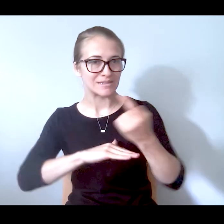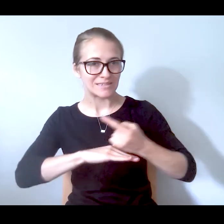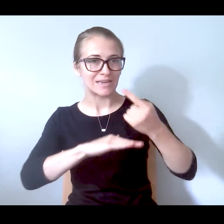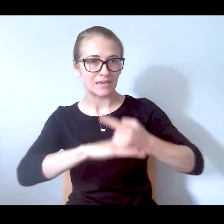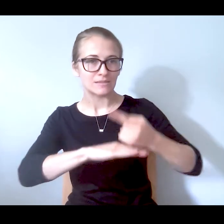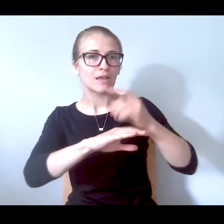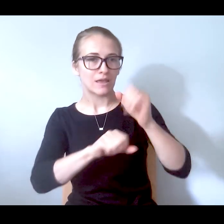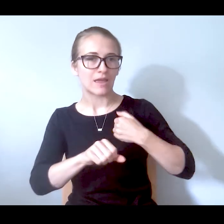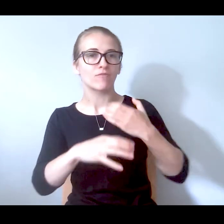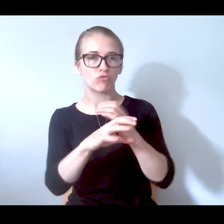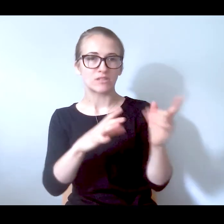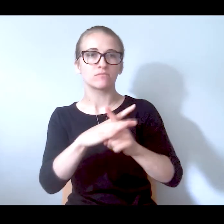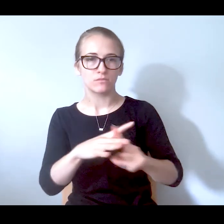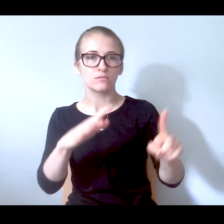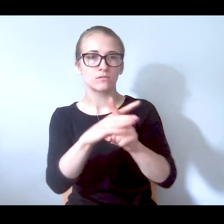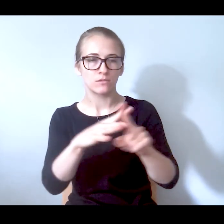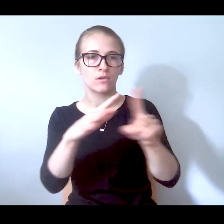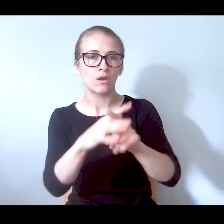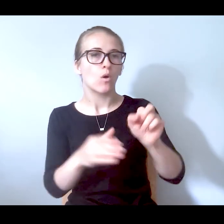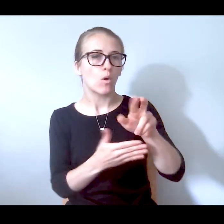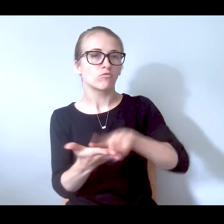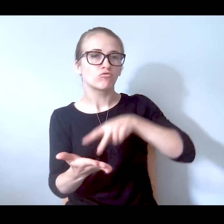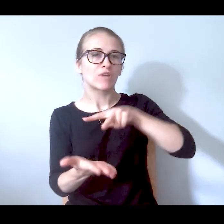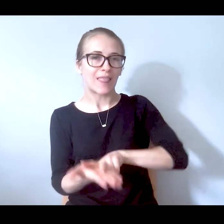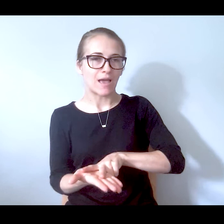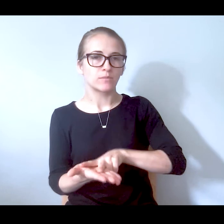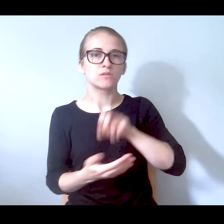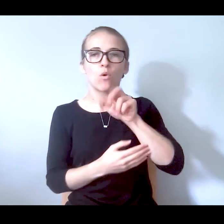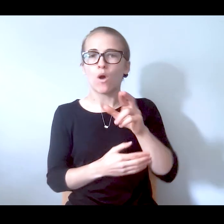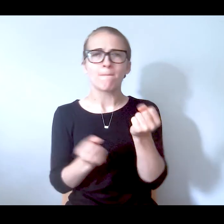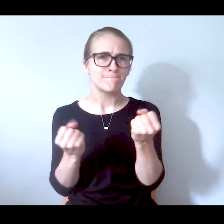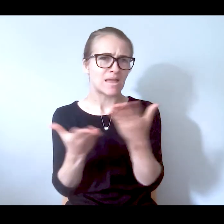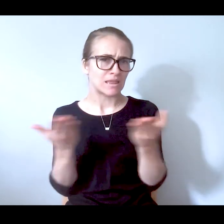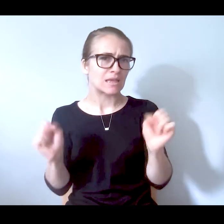next days you can have more crises again or you can have a relapse or you can have a number of things.